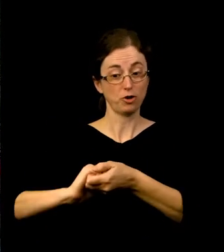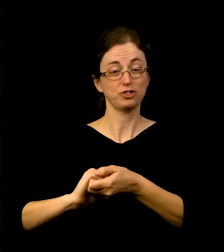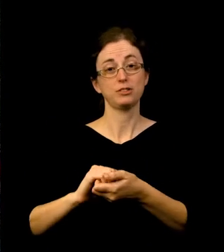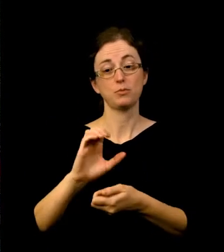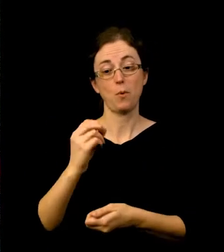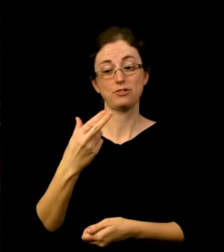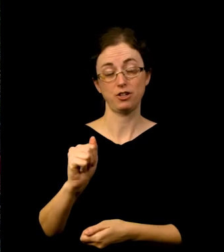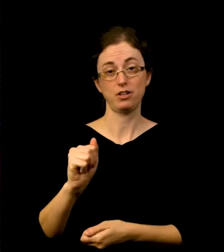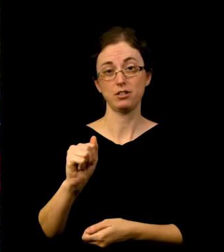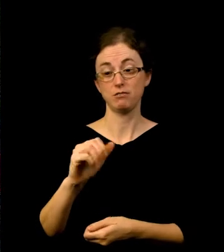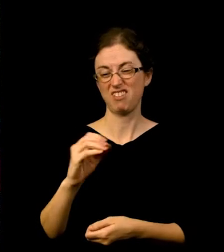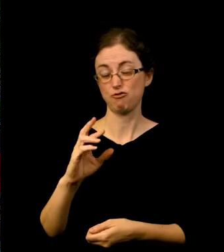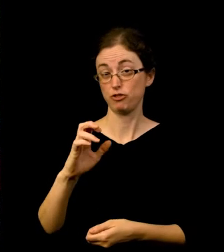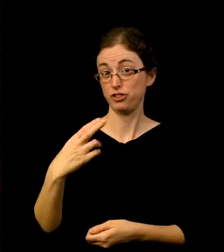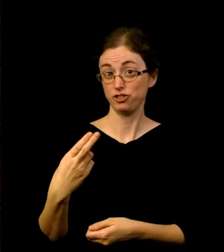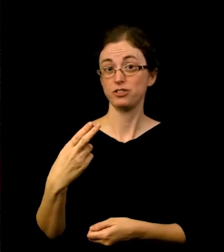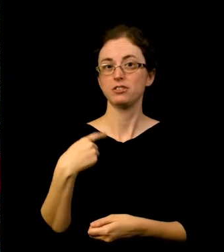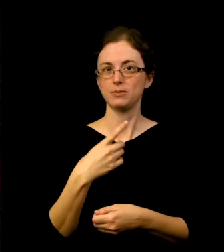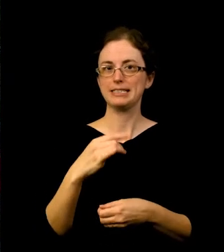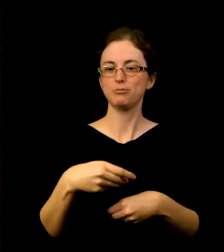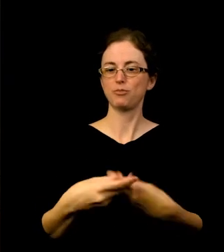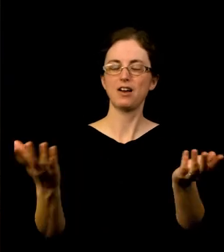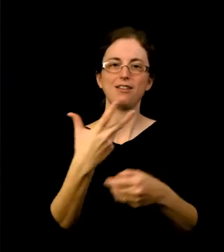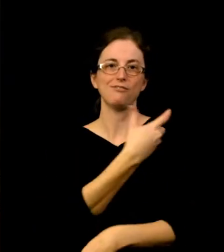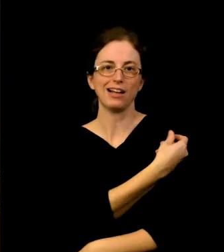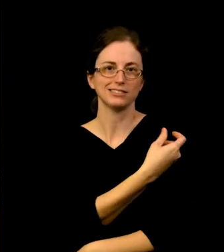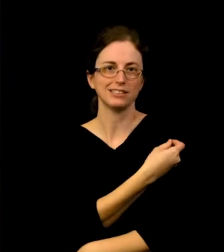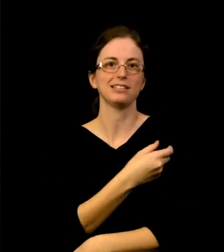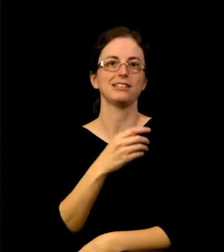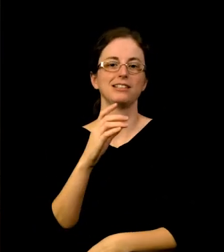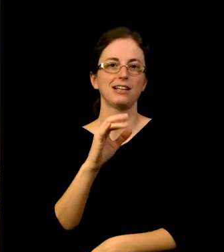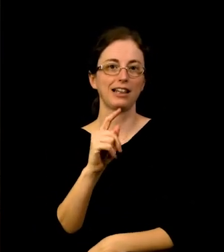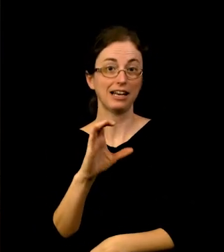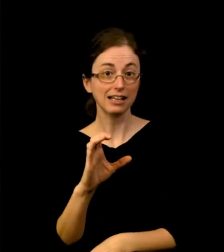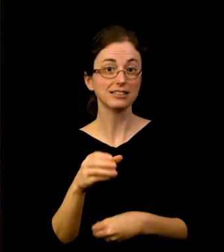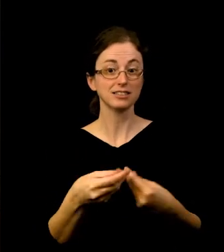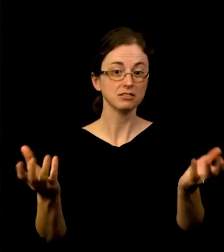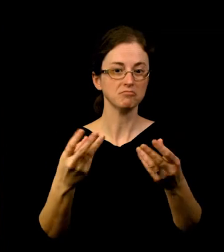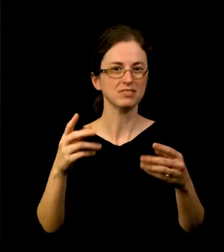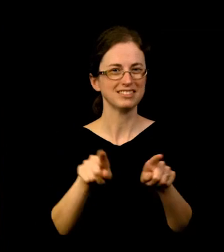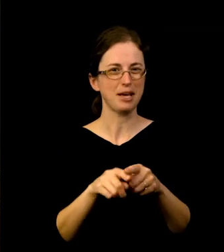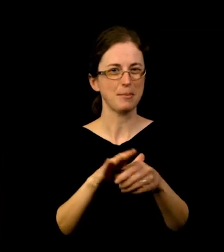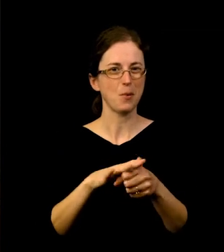right out front in the parklette, and ran that for a couple of weeks, too. And without this partnership, none of those things would have been possible.